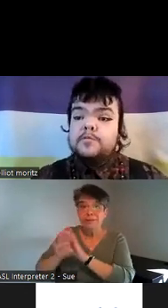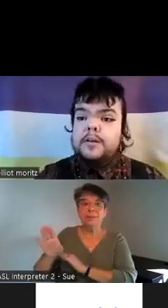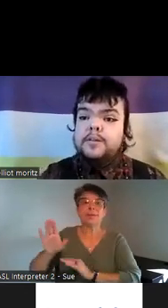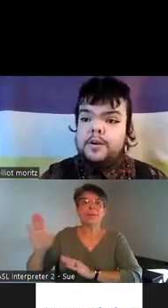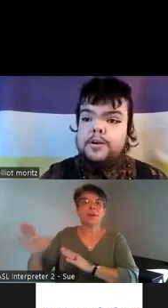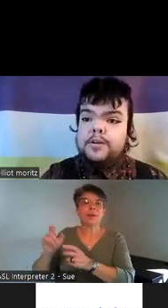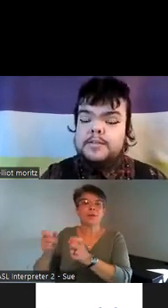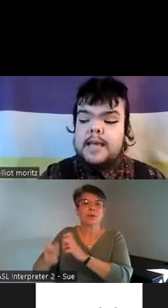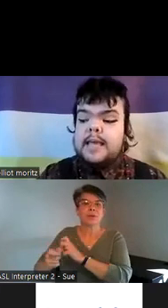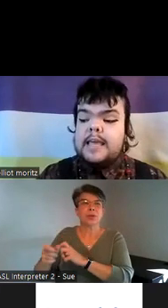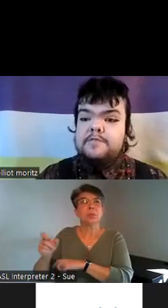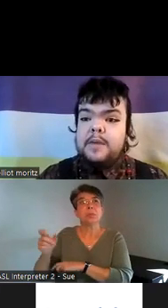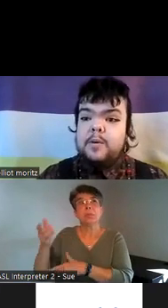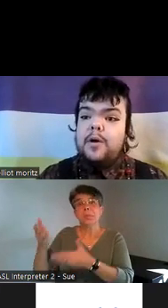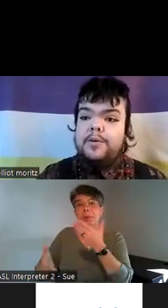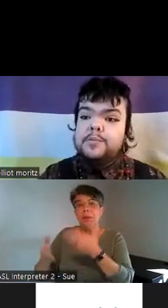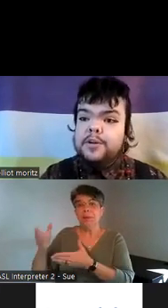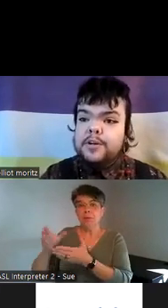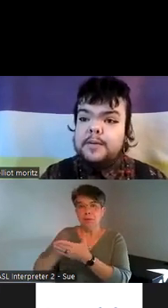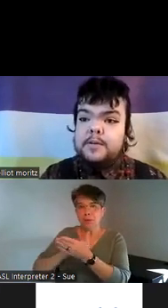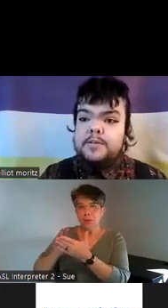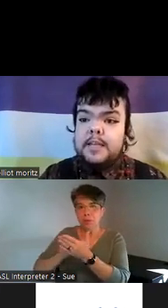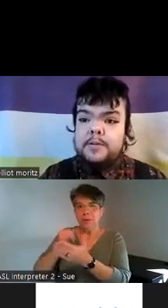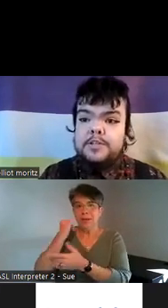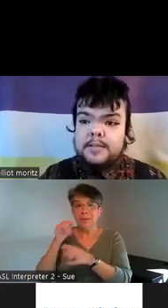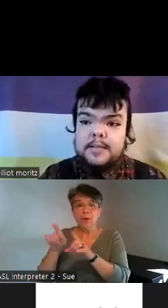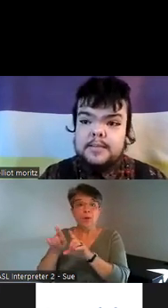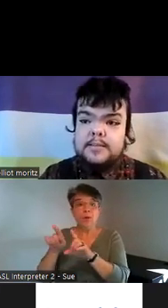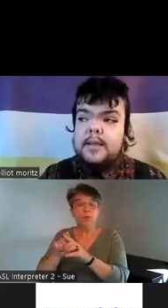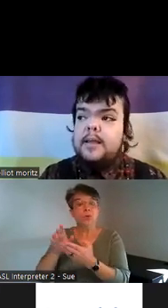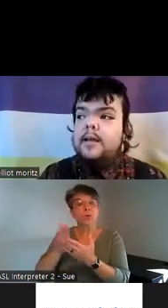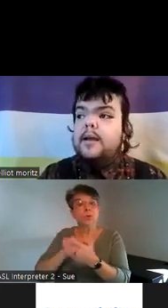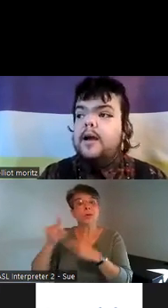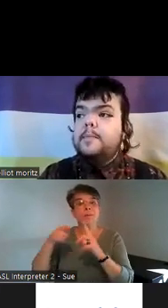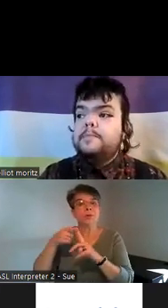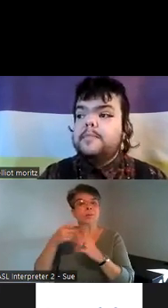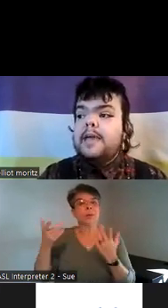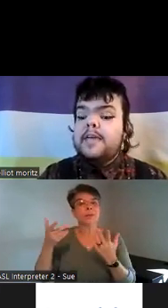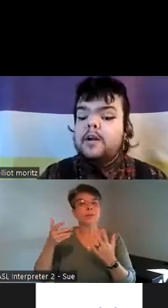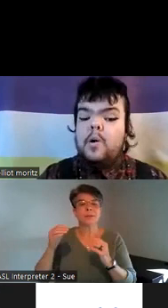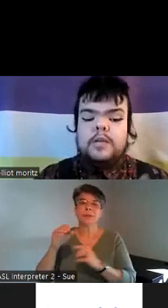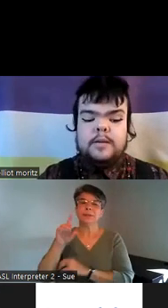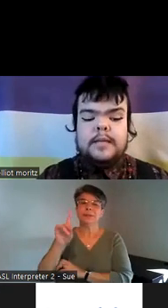have been learned if were also learning about disabled Justice um and then are only really